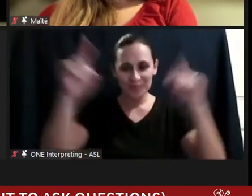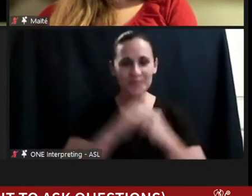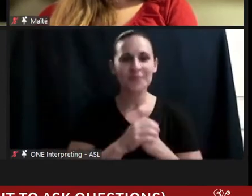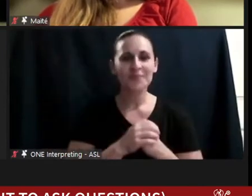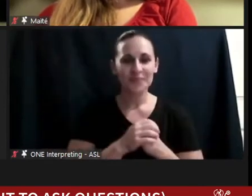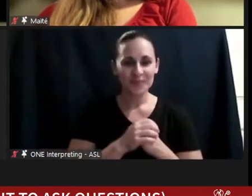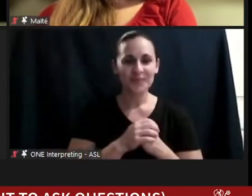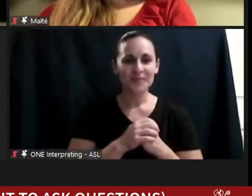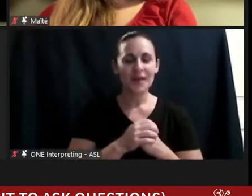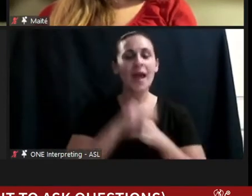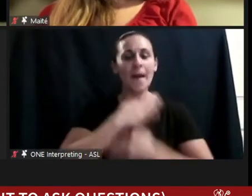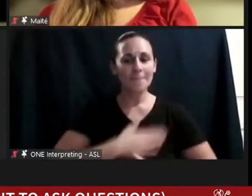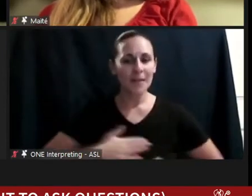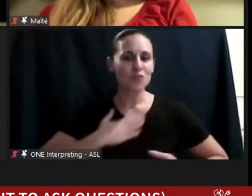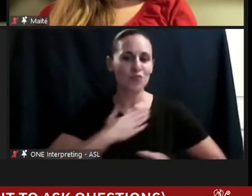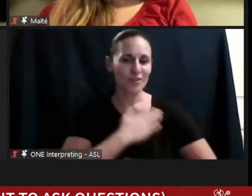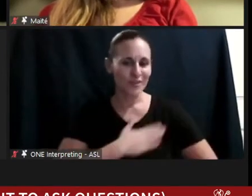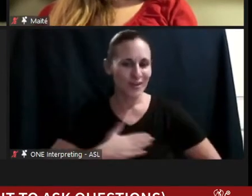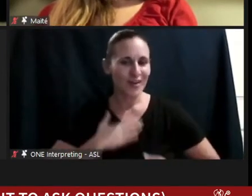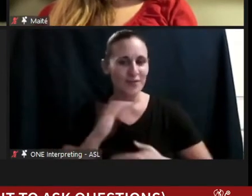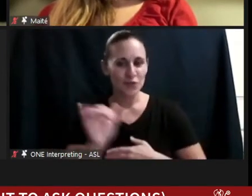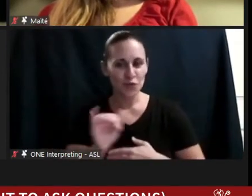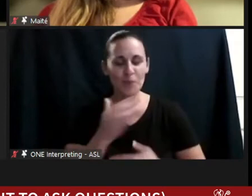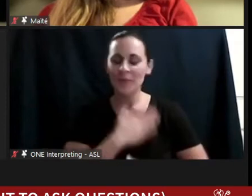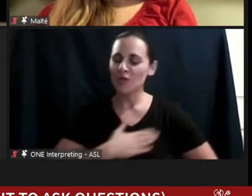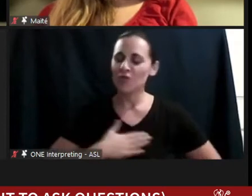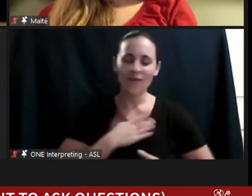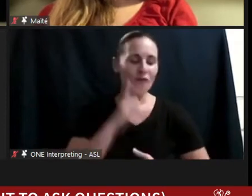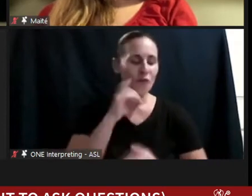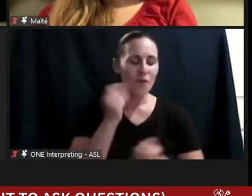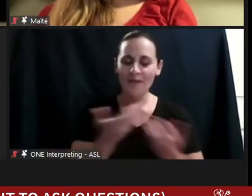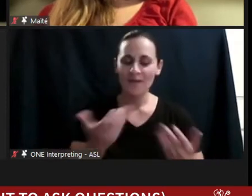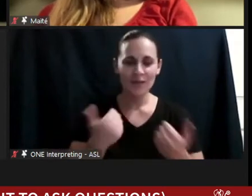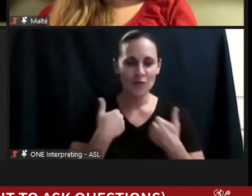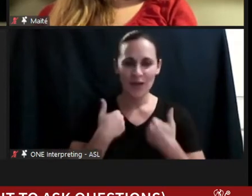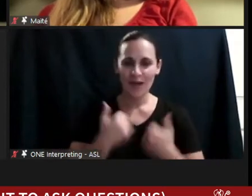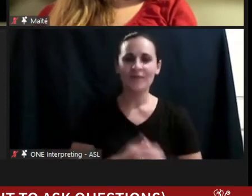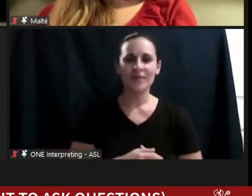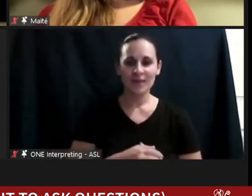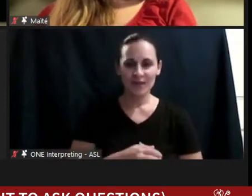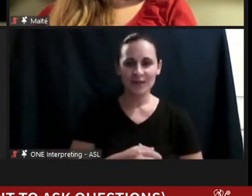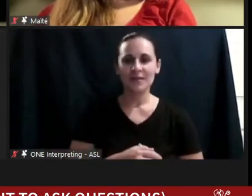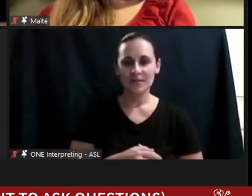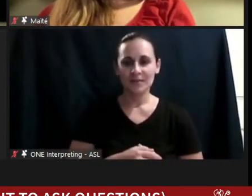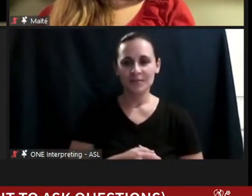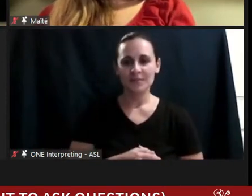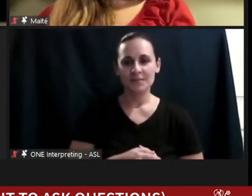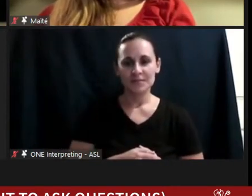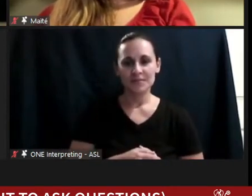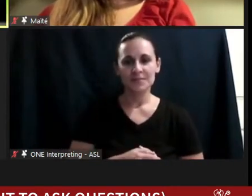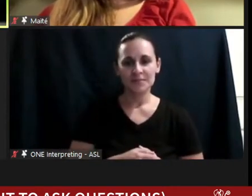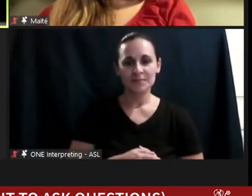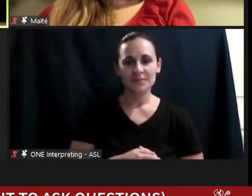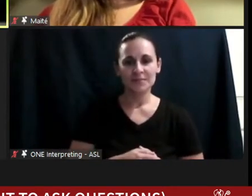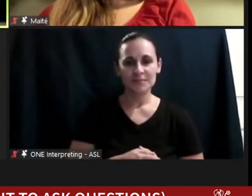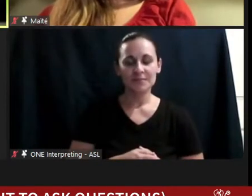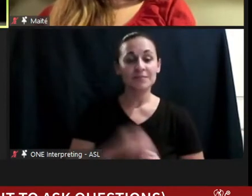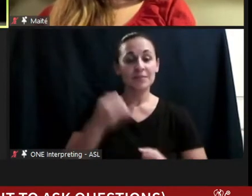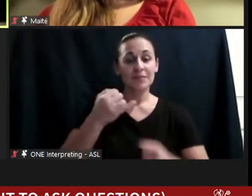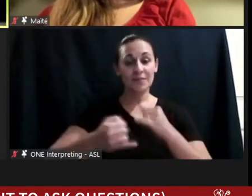habit. Be grateful for all that you do have. >>PETER POULLOS: Last but not least, Dr. Charlton.